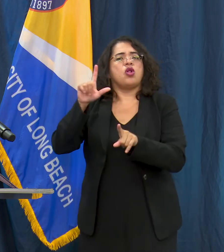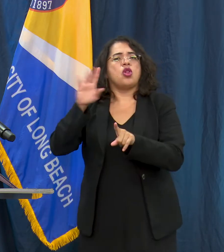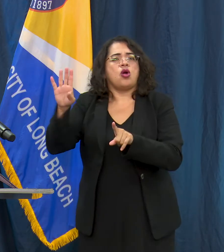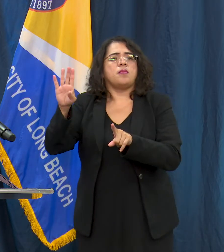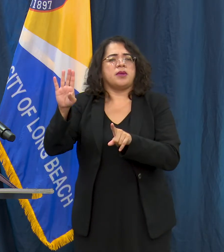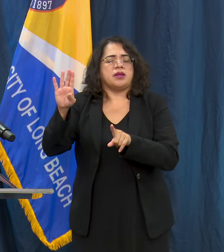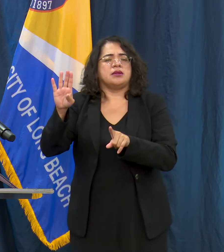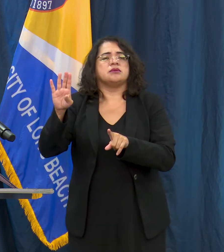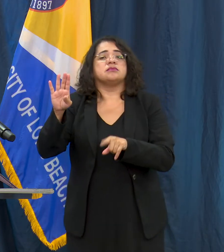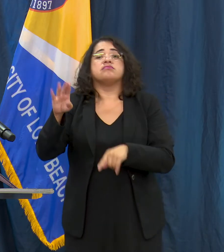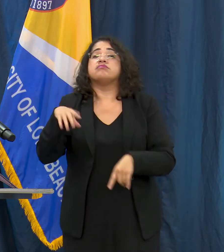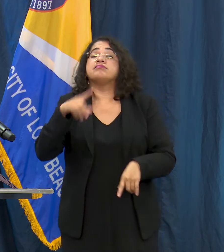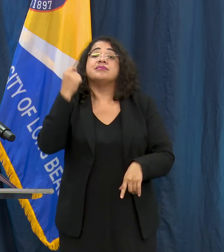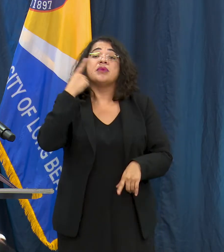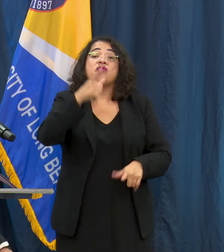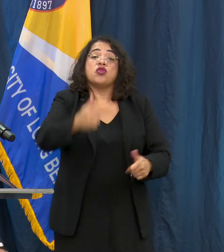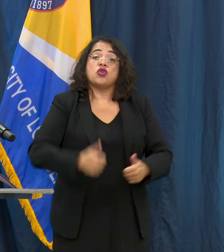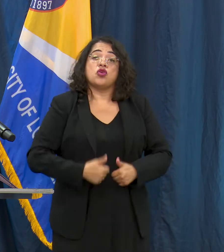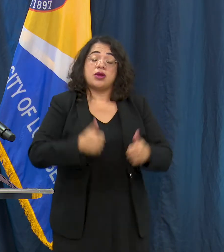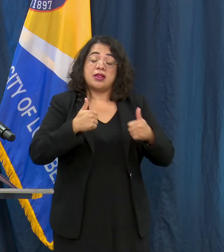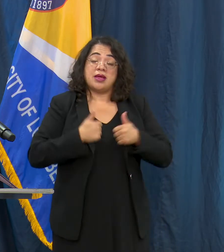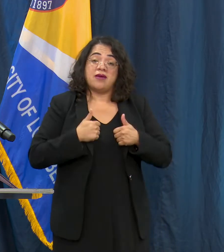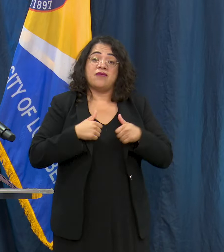who lives or any business that is in the City of Long Beach is required to follow